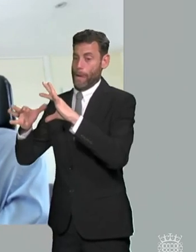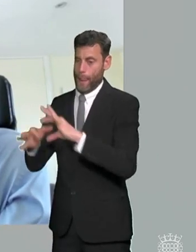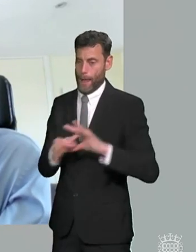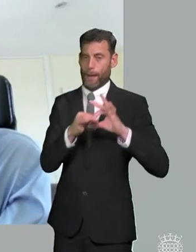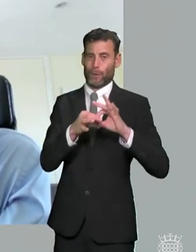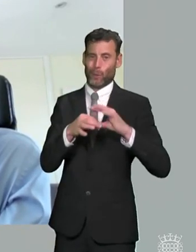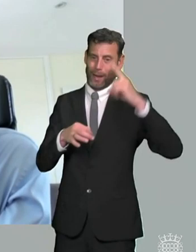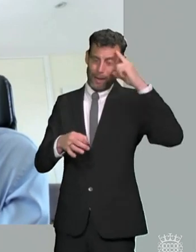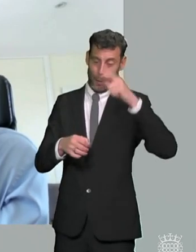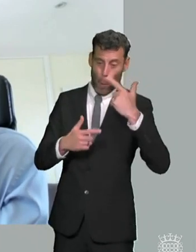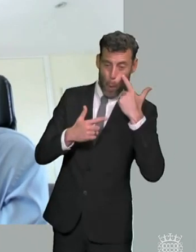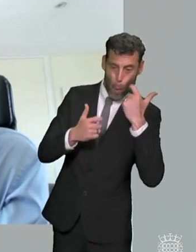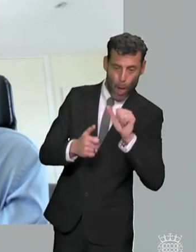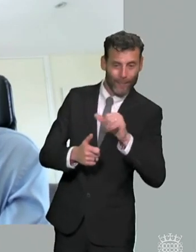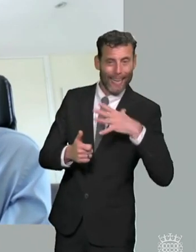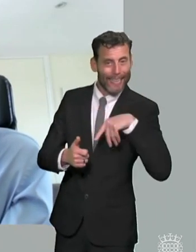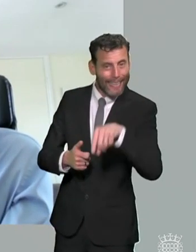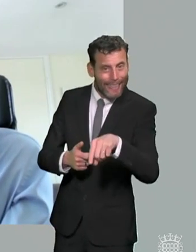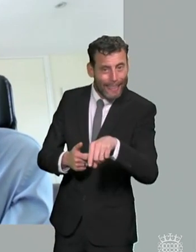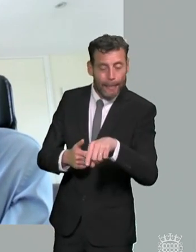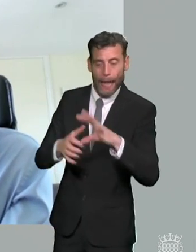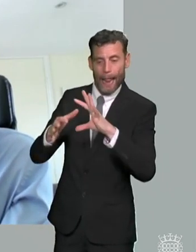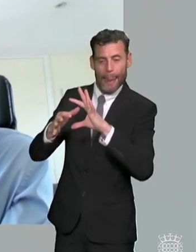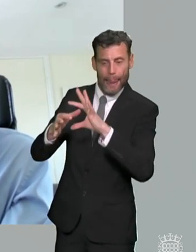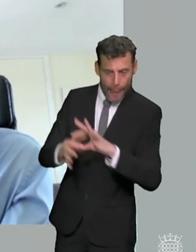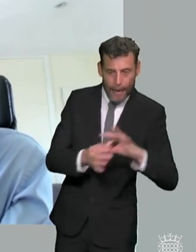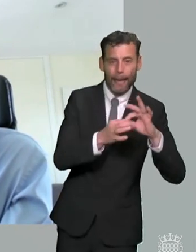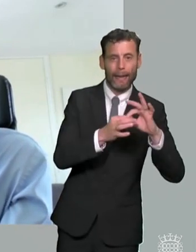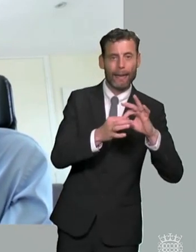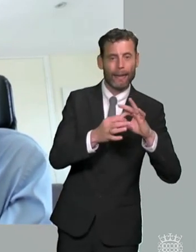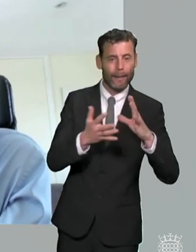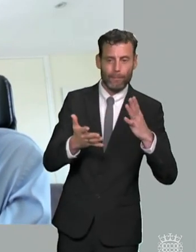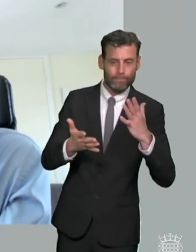looking after their needs when it comes to them um their free school meals you're looking after